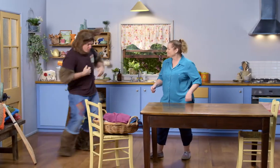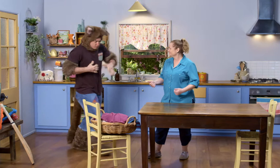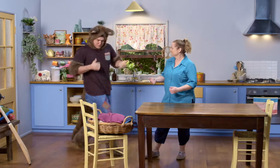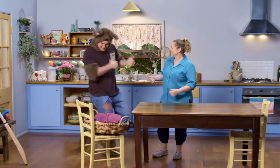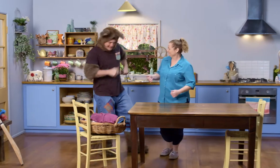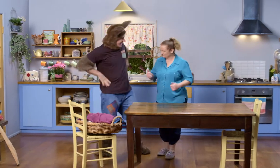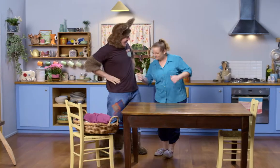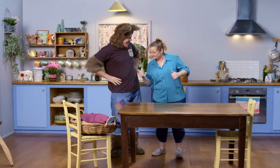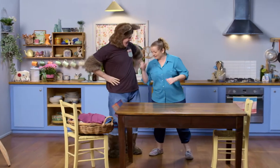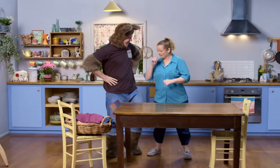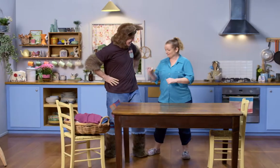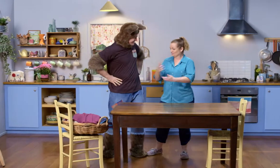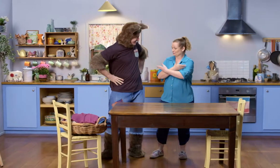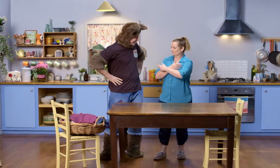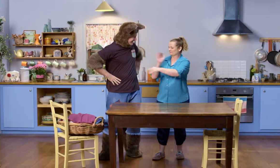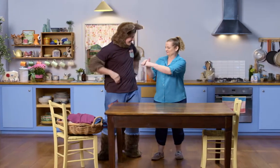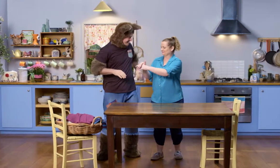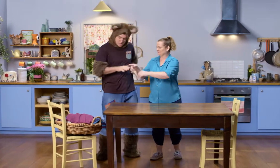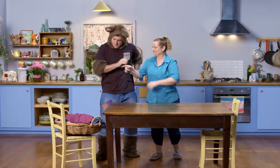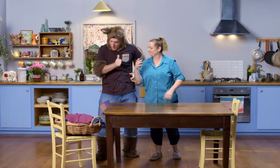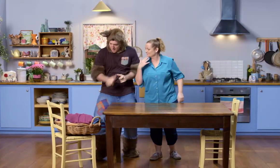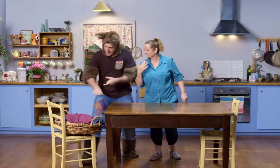Right. Good. Can you please place the T-shirts on the chair? OK.